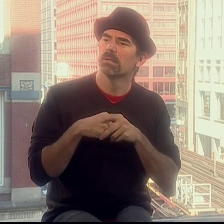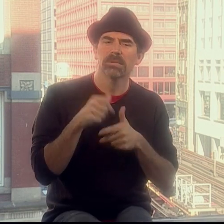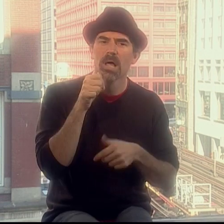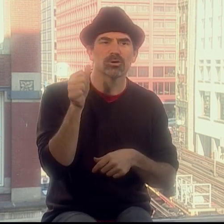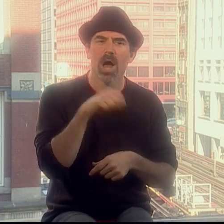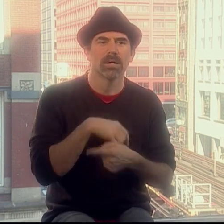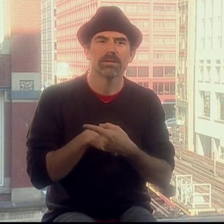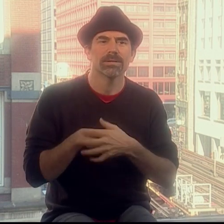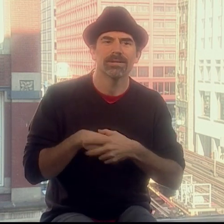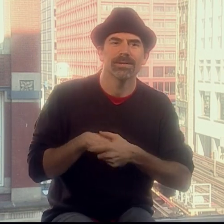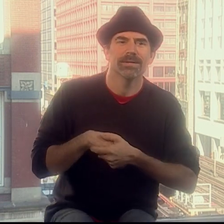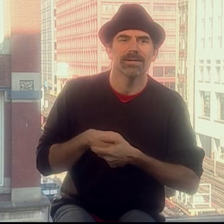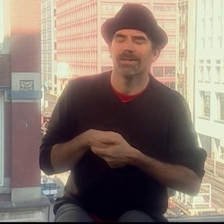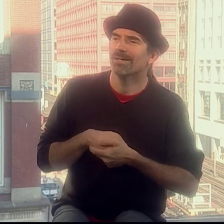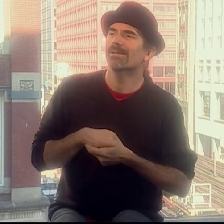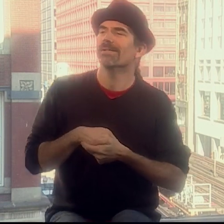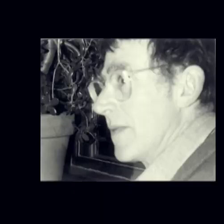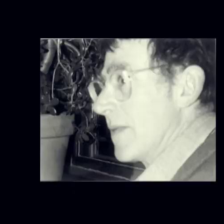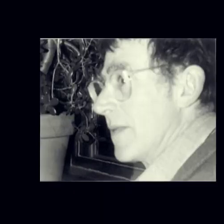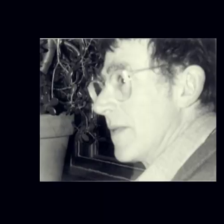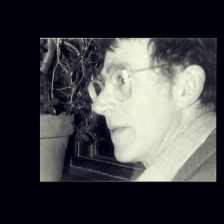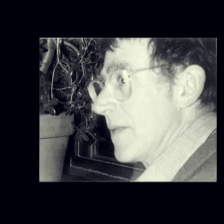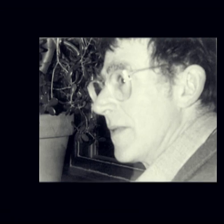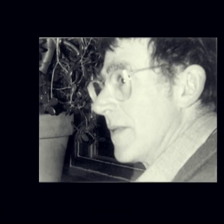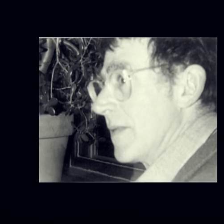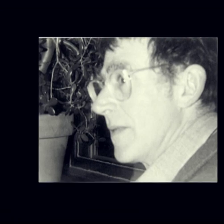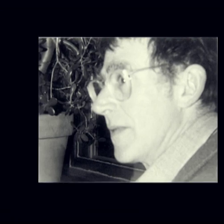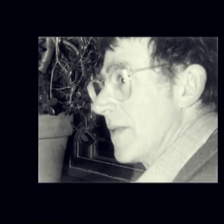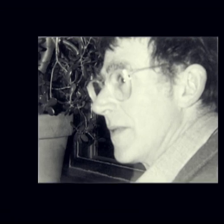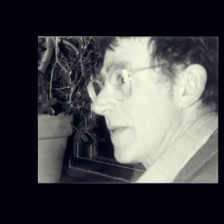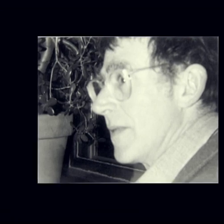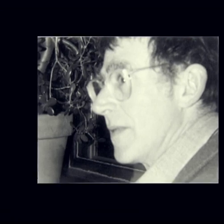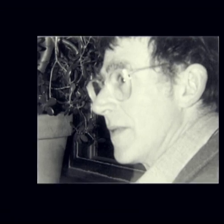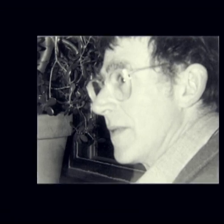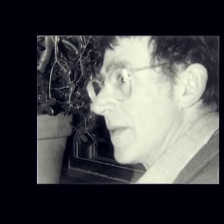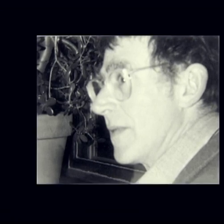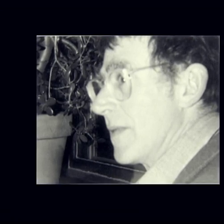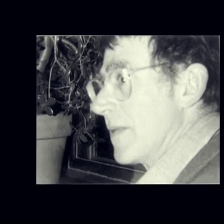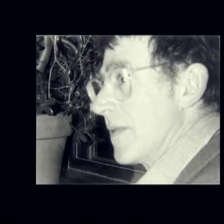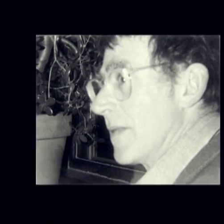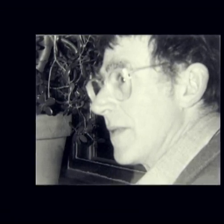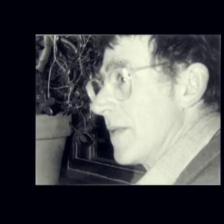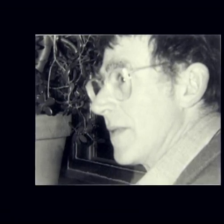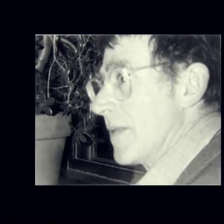"not so bad, he's not drunk!" One day the poet, Sam Abrams asked me